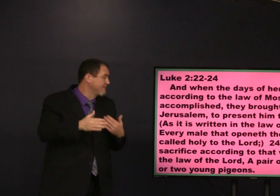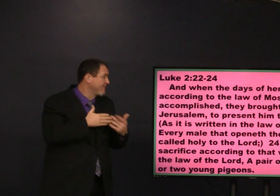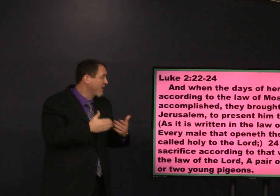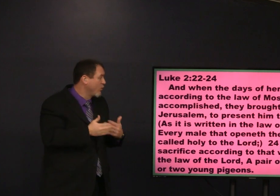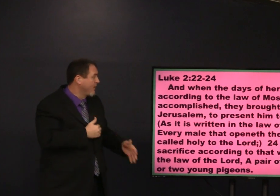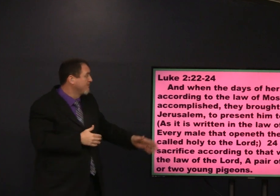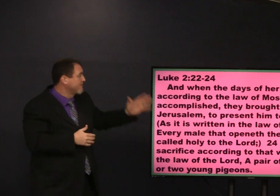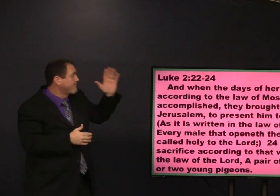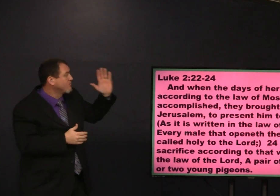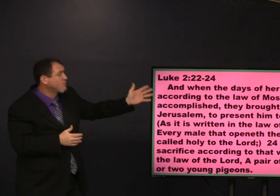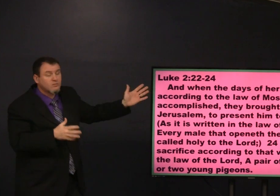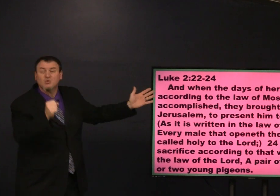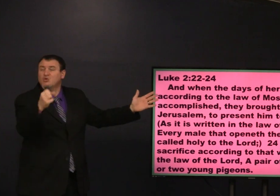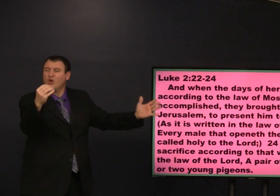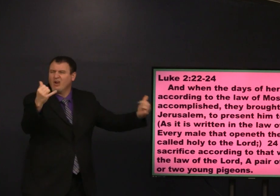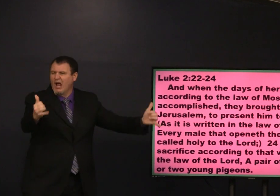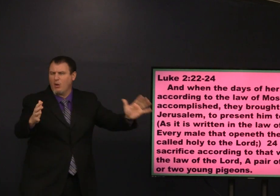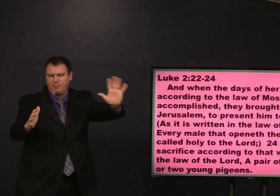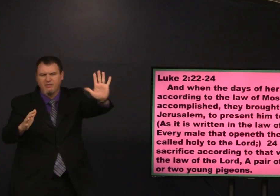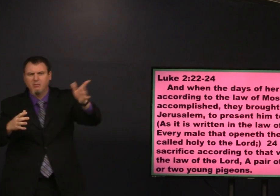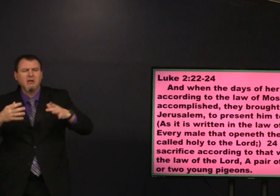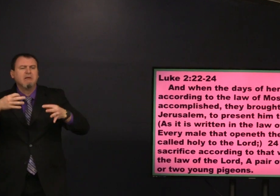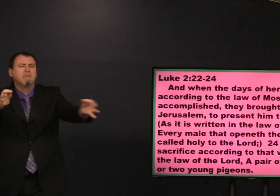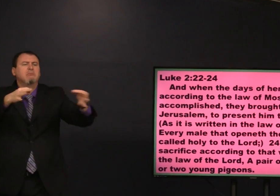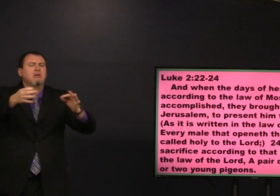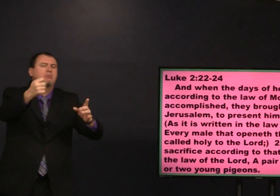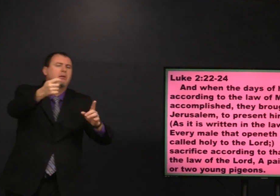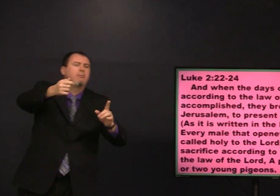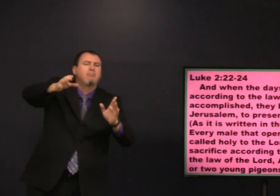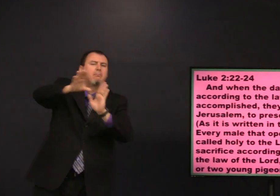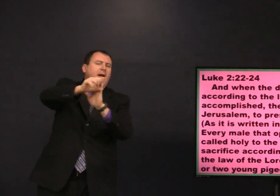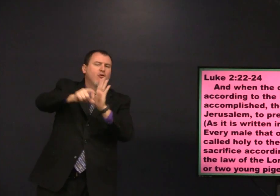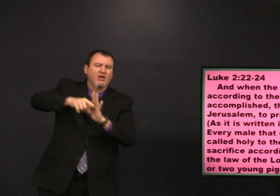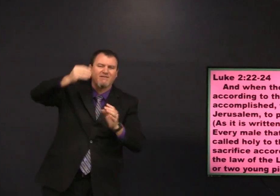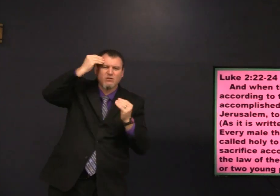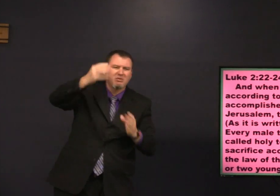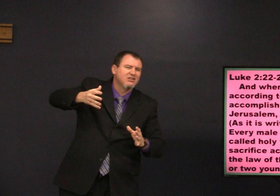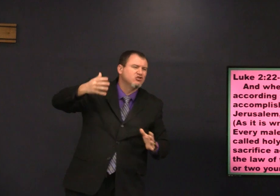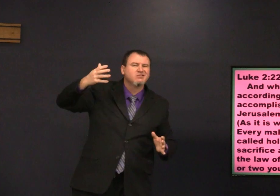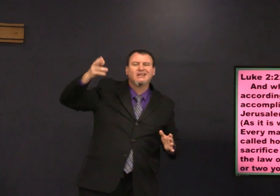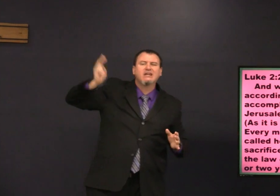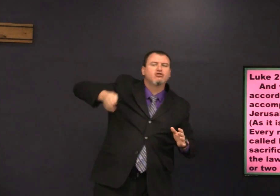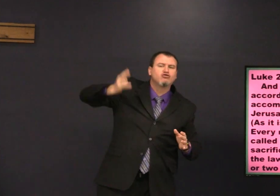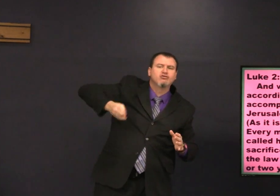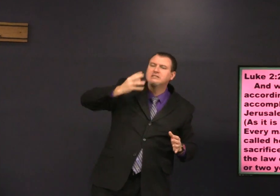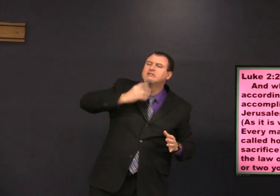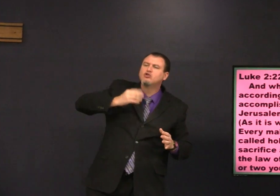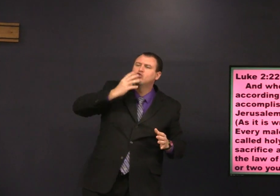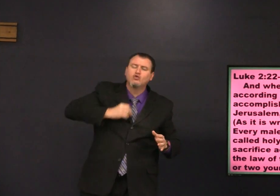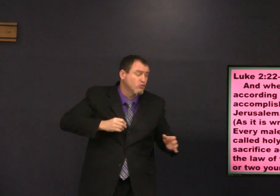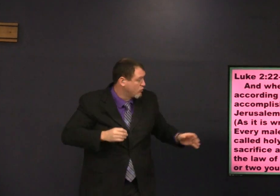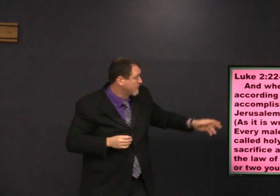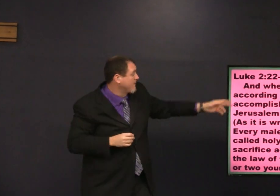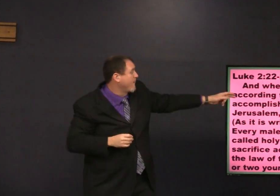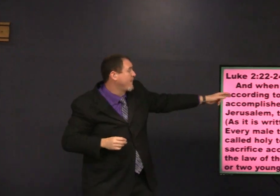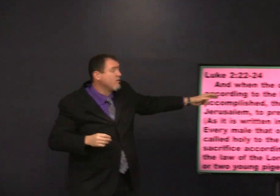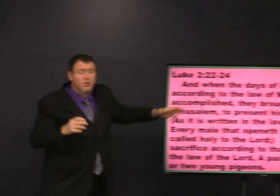and two young pigeons okay so now let me explain the background and the history of some of this